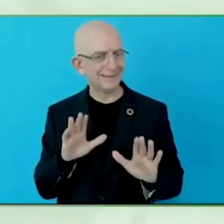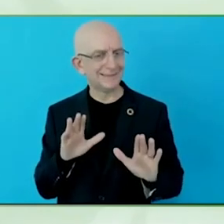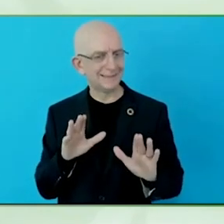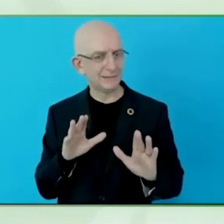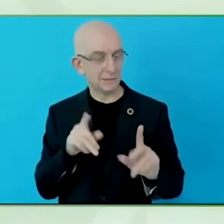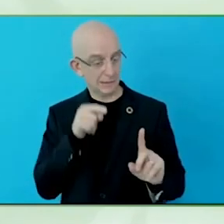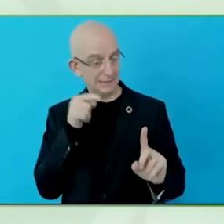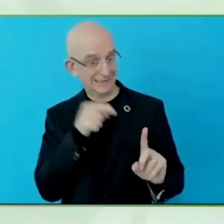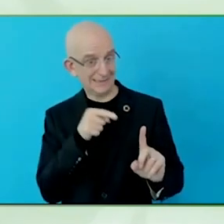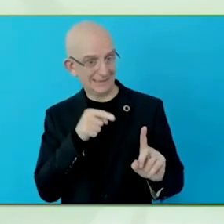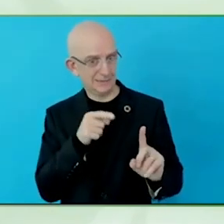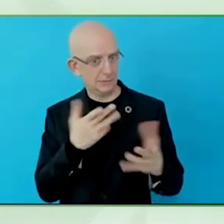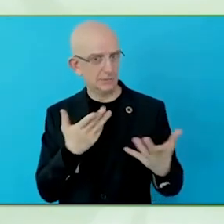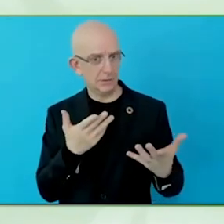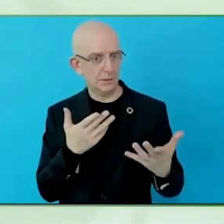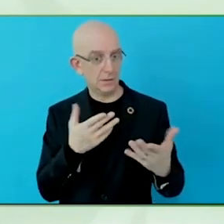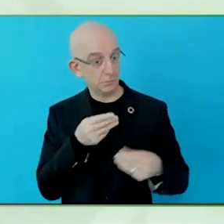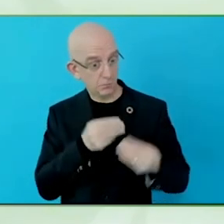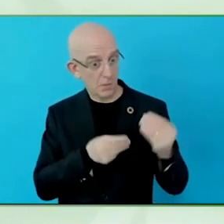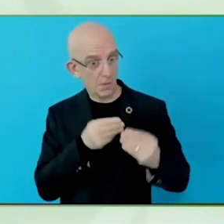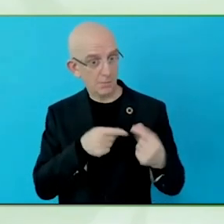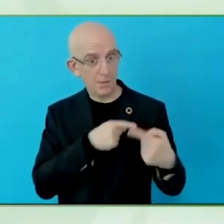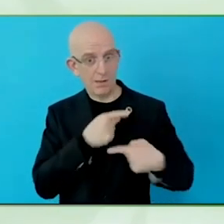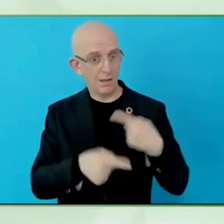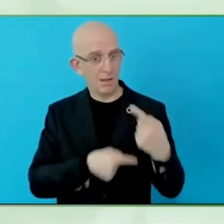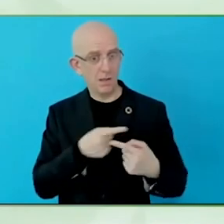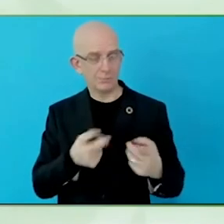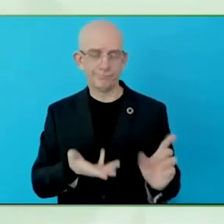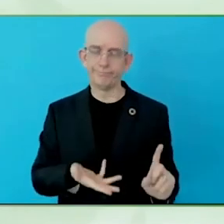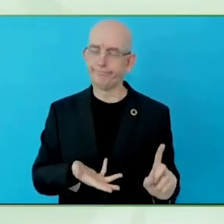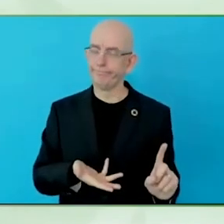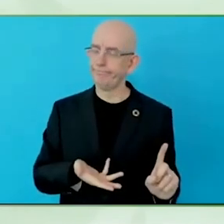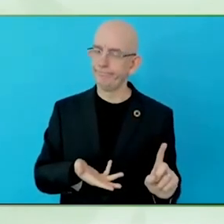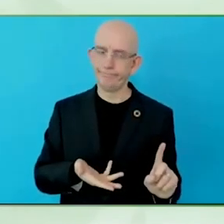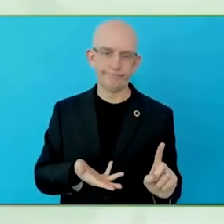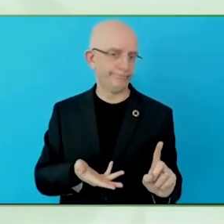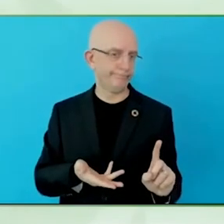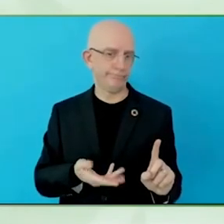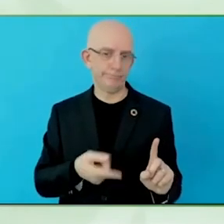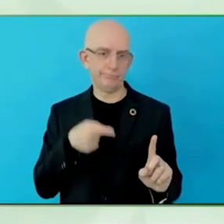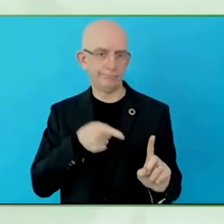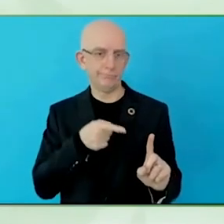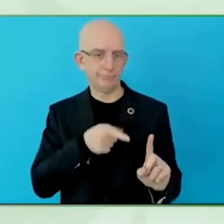It should be clear that providing access to assistive technology to